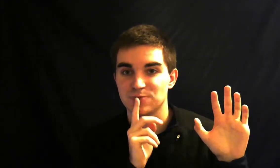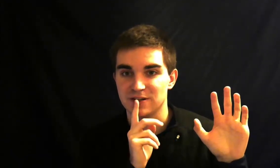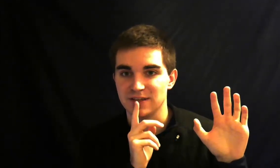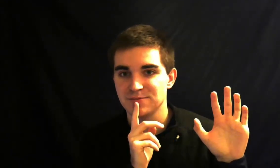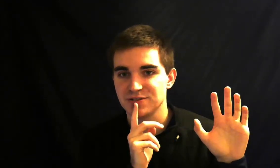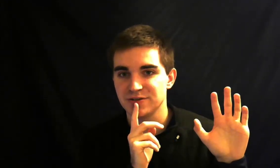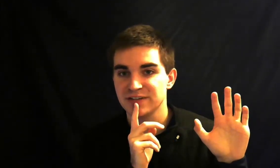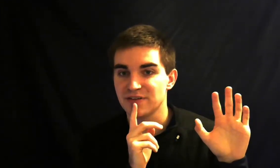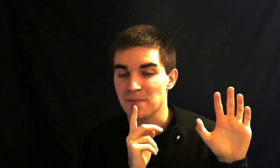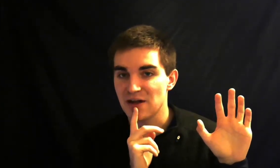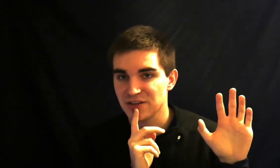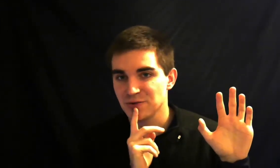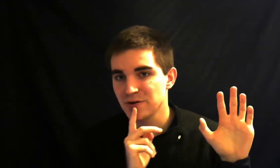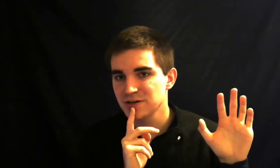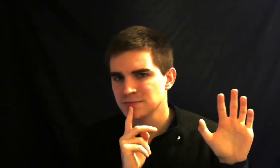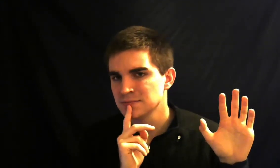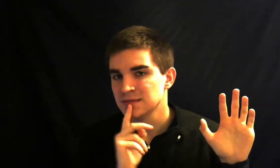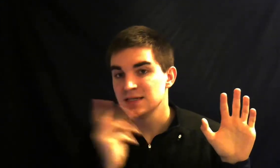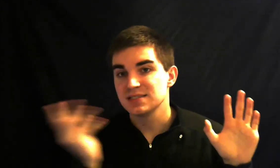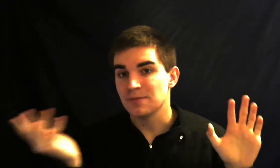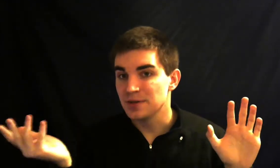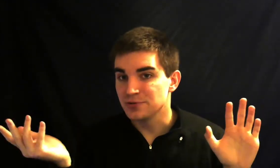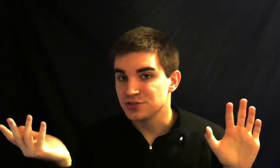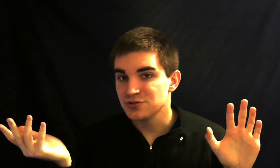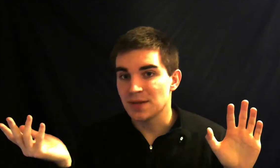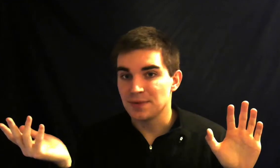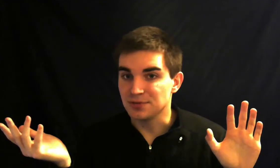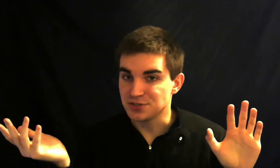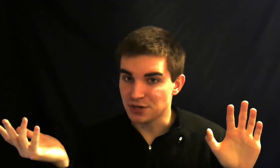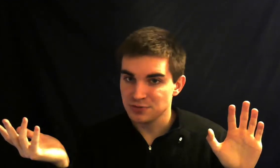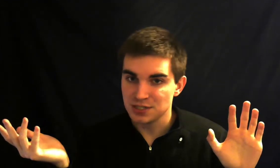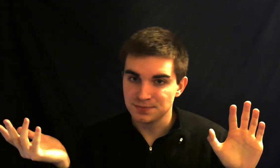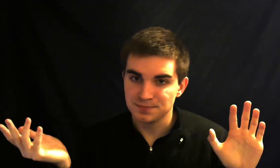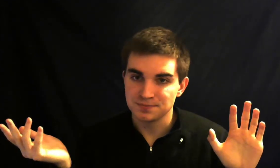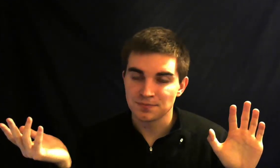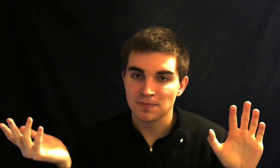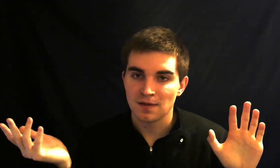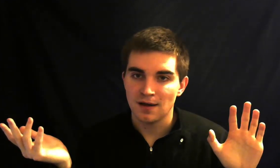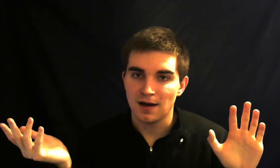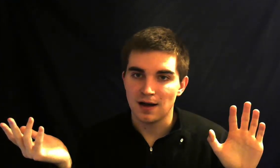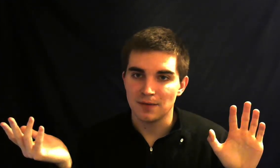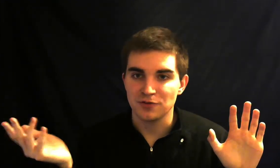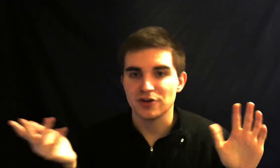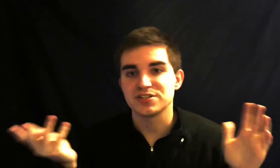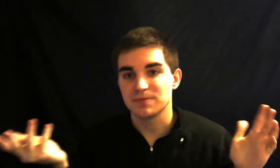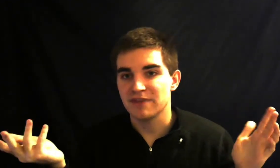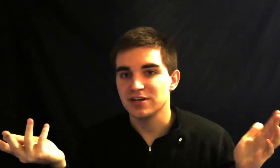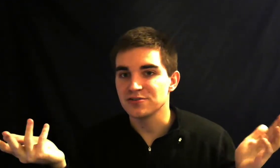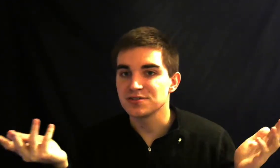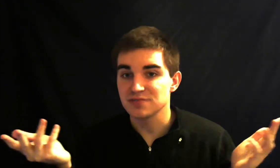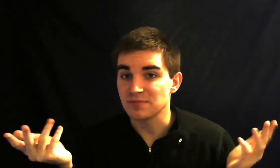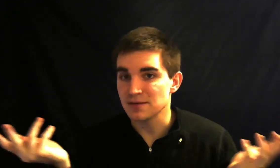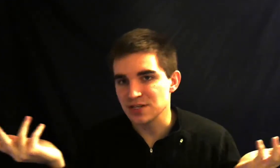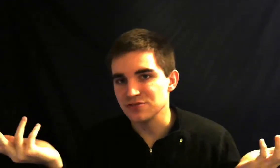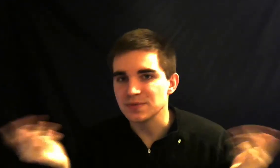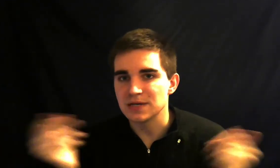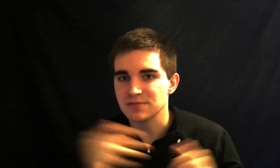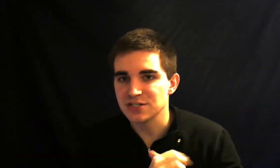their lips are doing if they're mouthing the word some people do some people don't you'll notice on my videos sometimes I do sometimes I don't